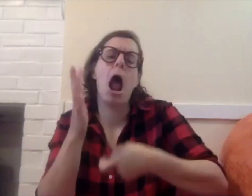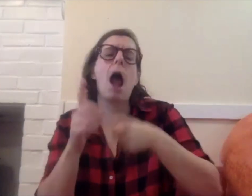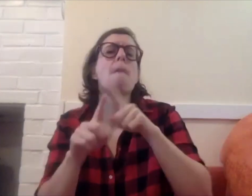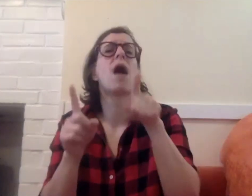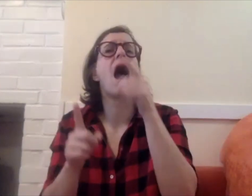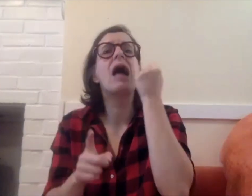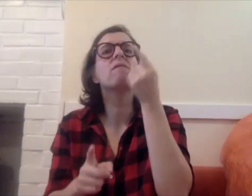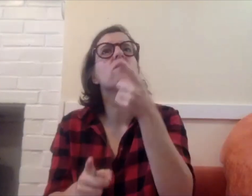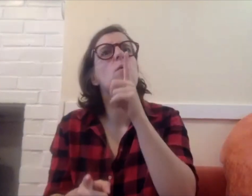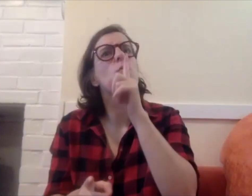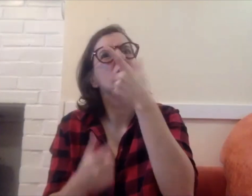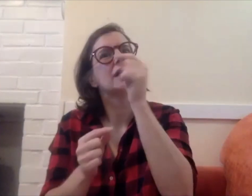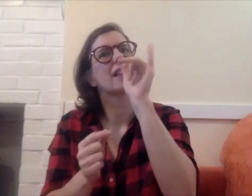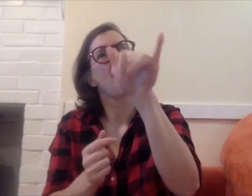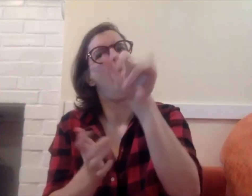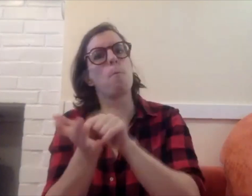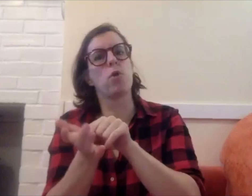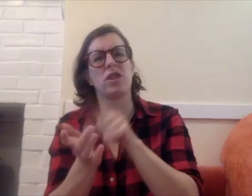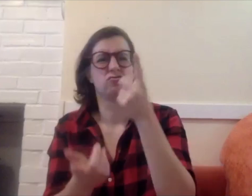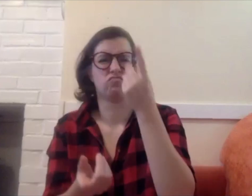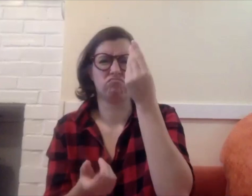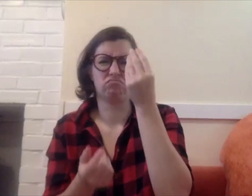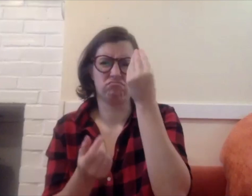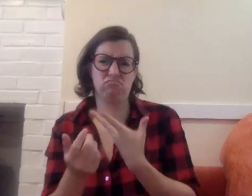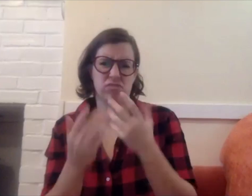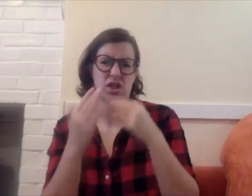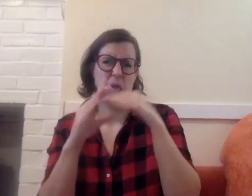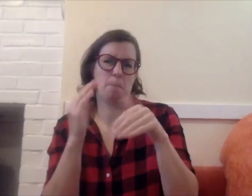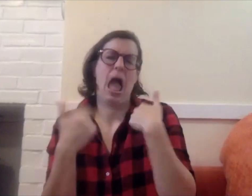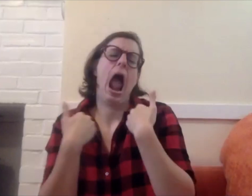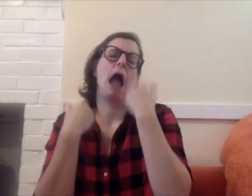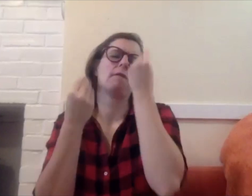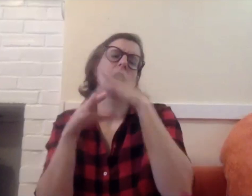You'll see that I don't list any prices but if you happen to like a print, just